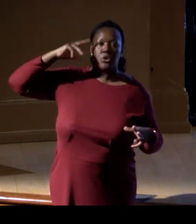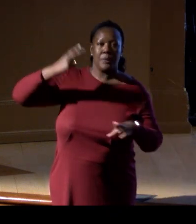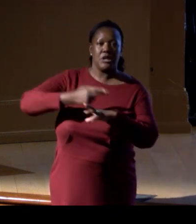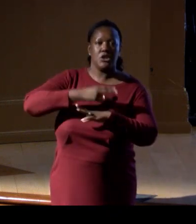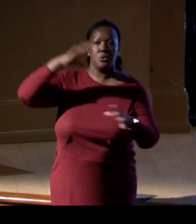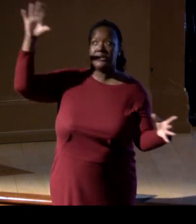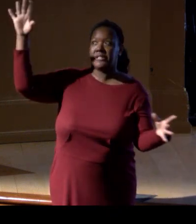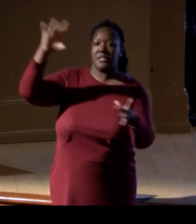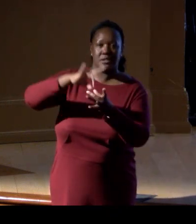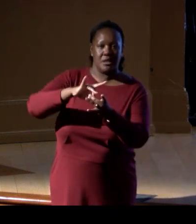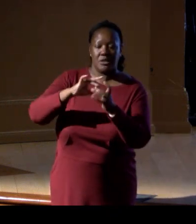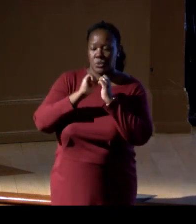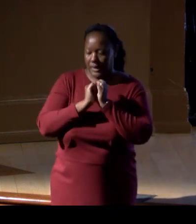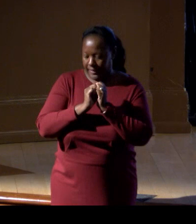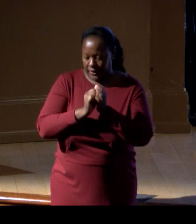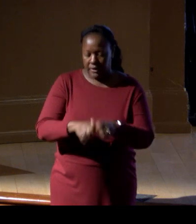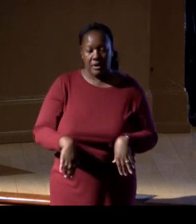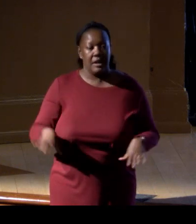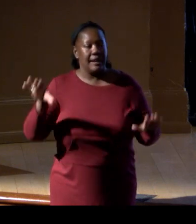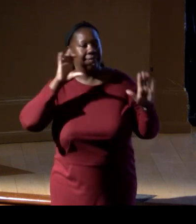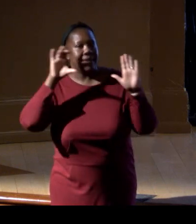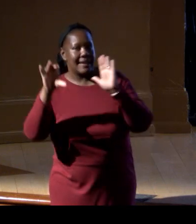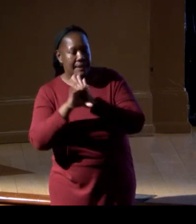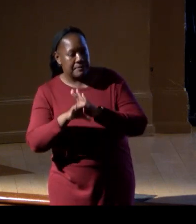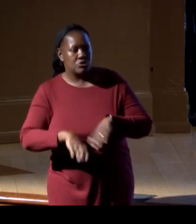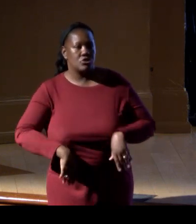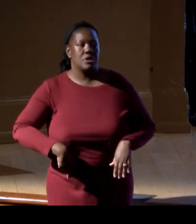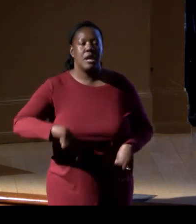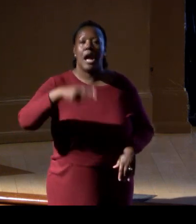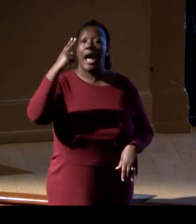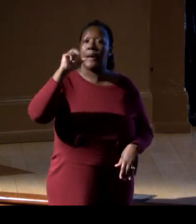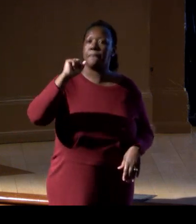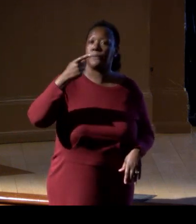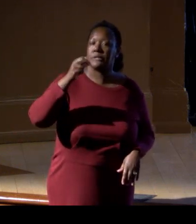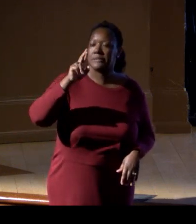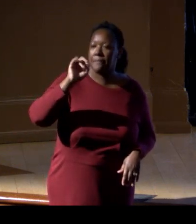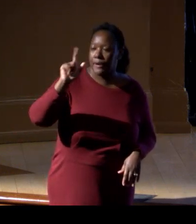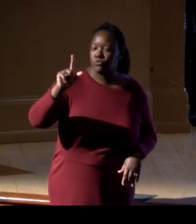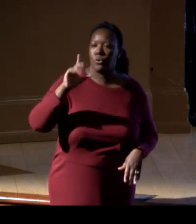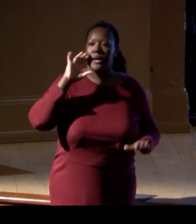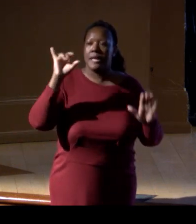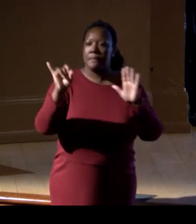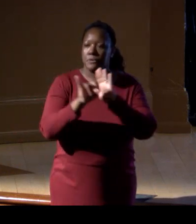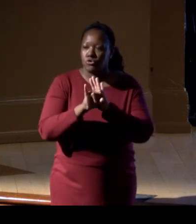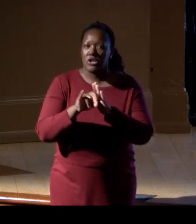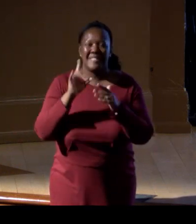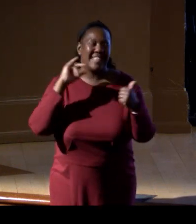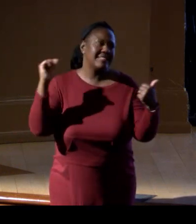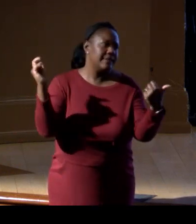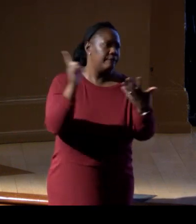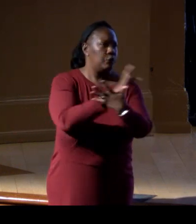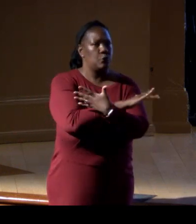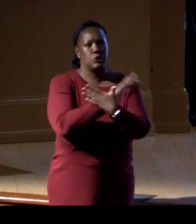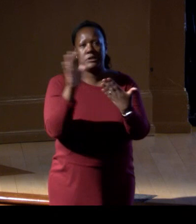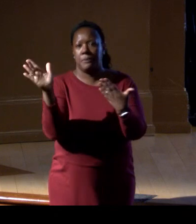thinking about things like imaging spectroscopy, hyperspectral imaging, which gives you the full spectrum from the UV out through the thermal.